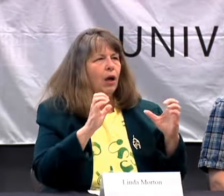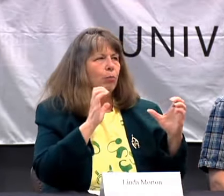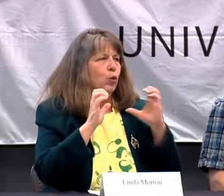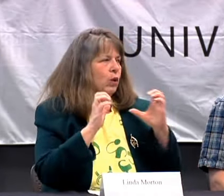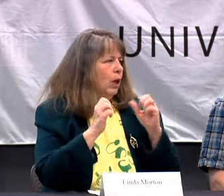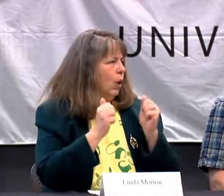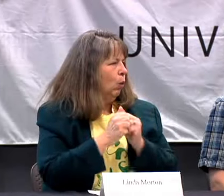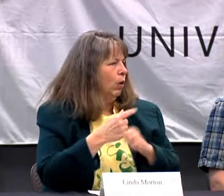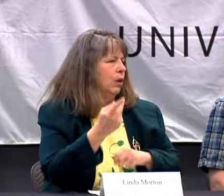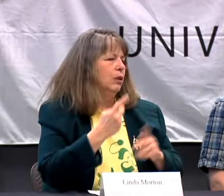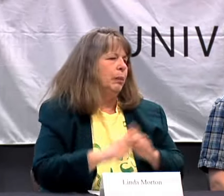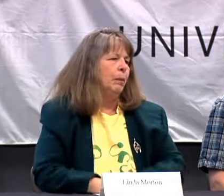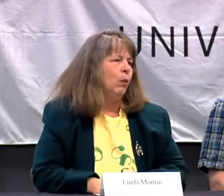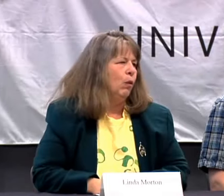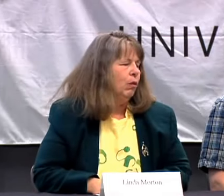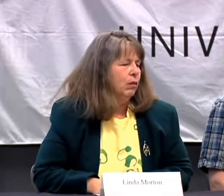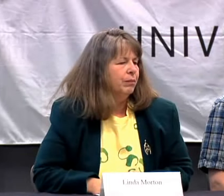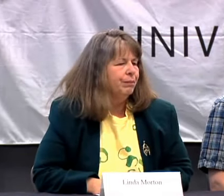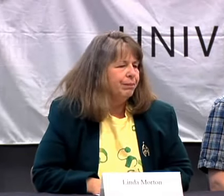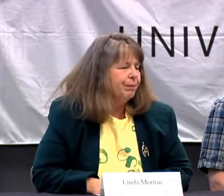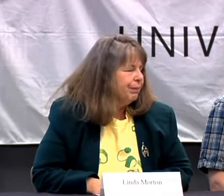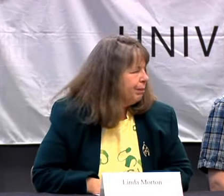THRILLING FOR ME TO BE ABLE TO COMMUNICATE WITH PEOPLE SMOOTHLY.